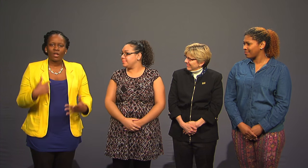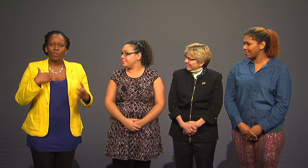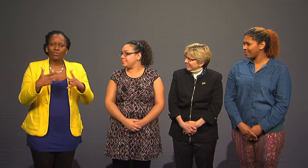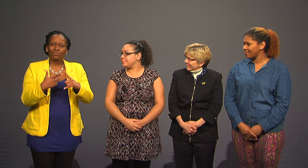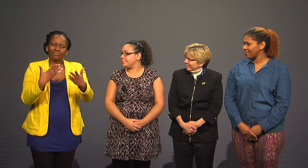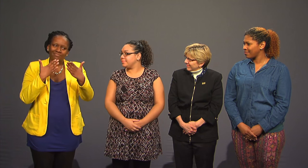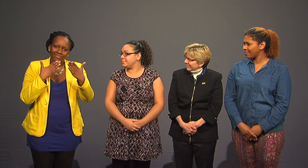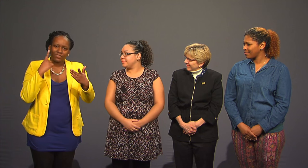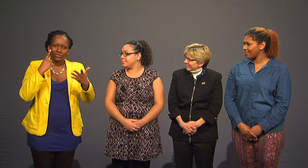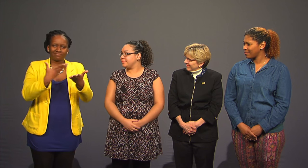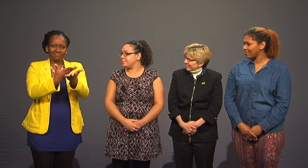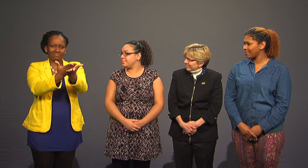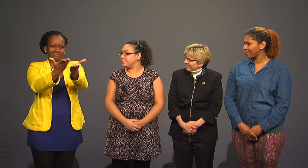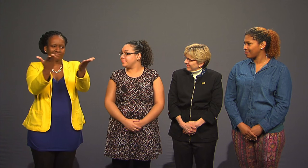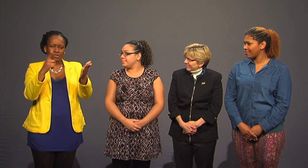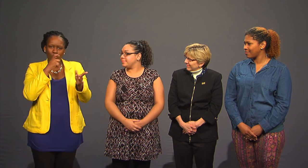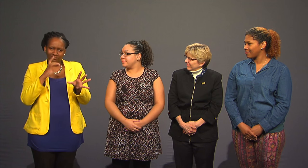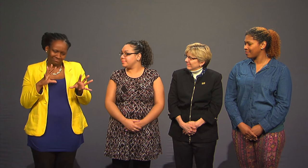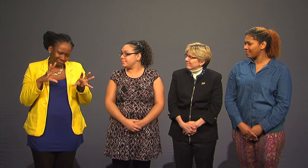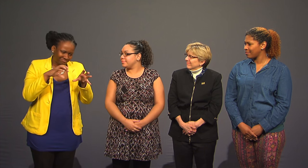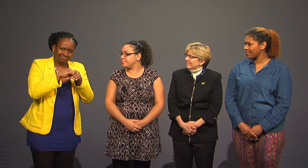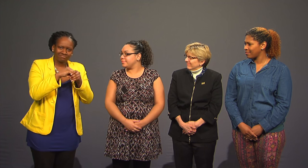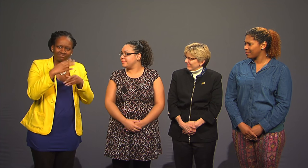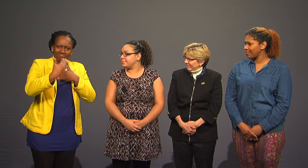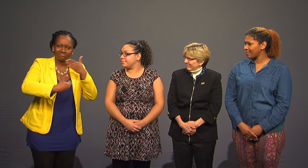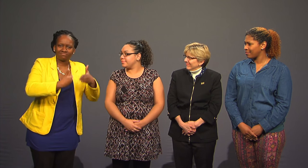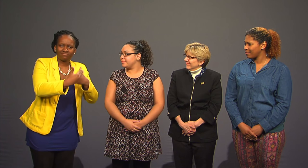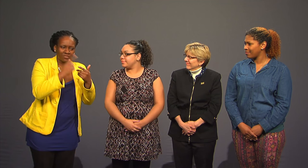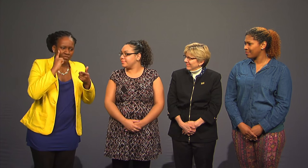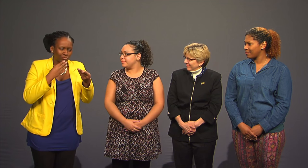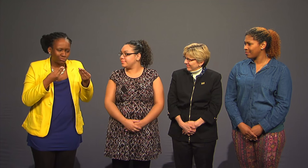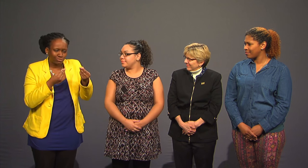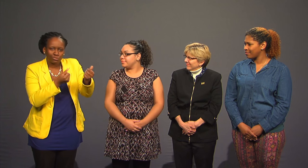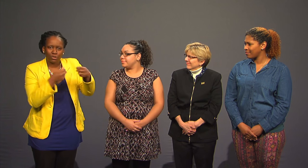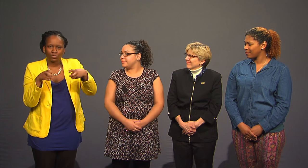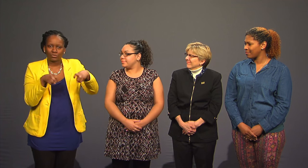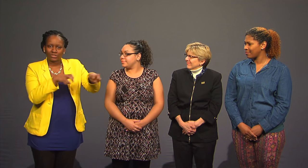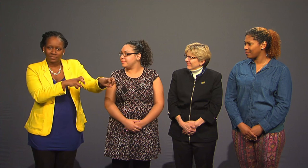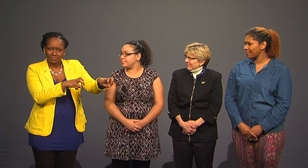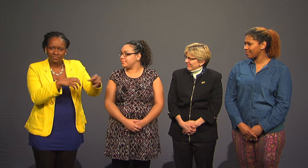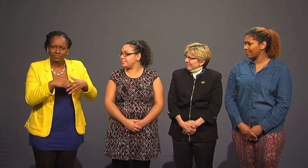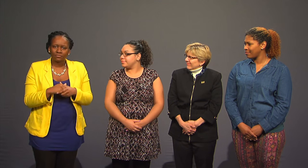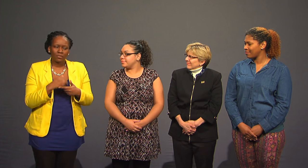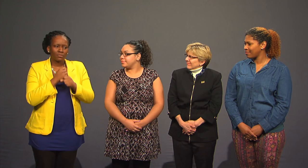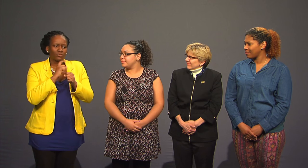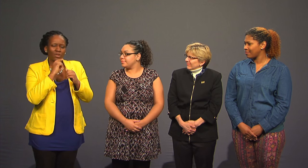I want to thank everyone involved for making this a smooth transition